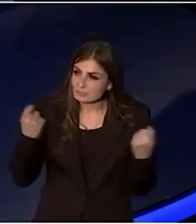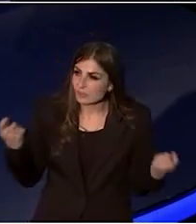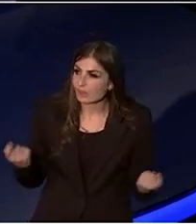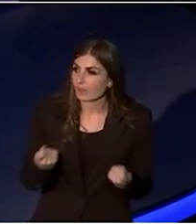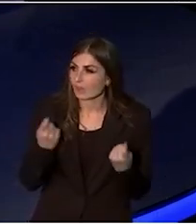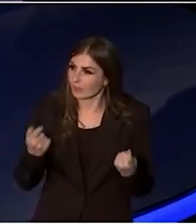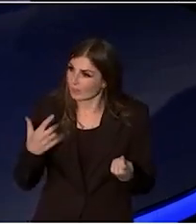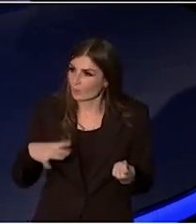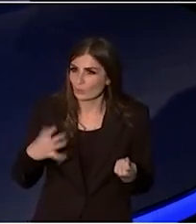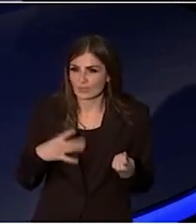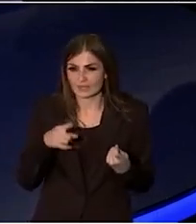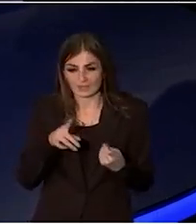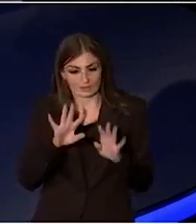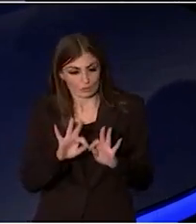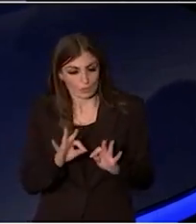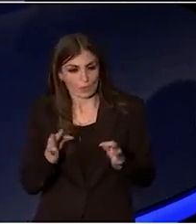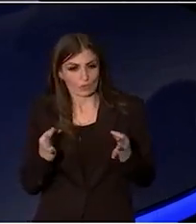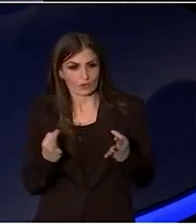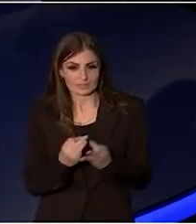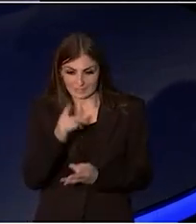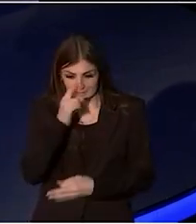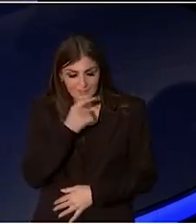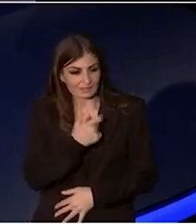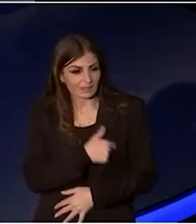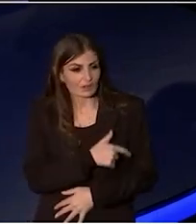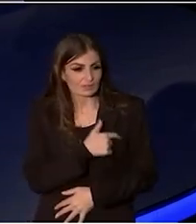we need an organisation that guarantees those